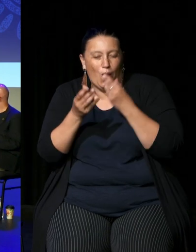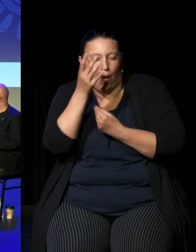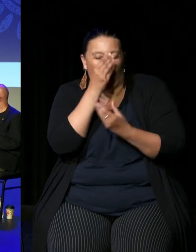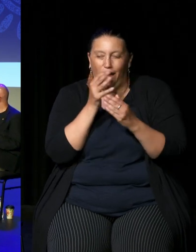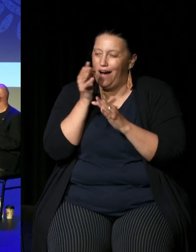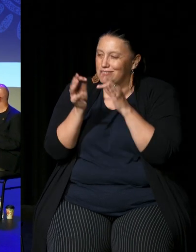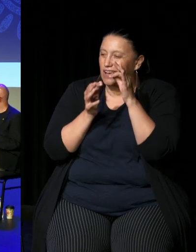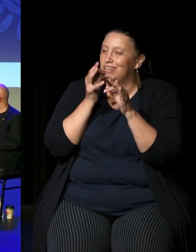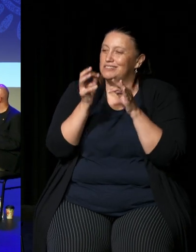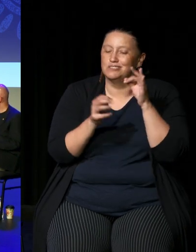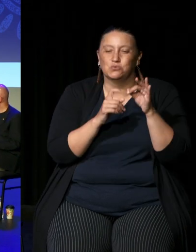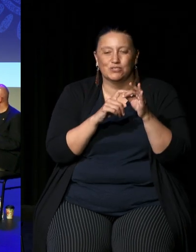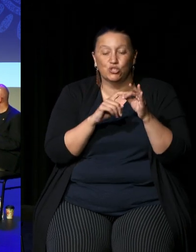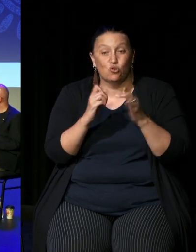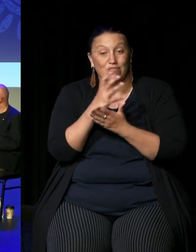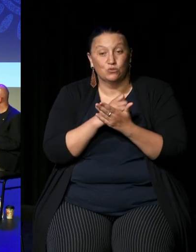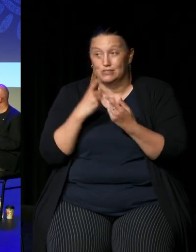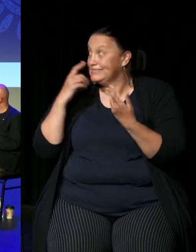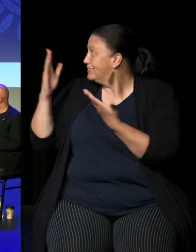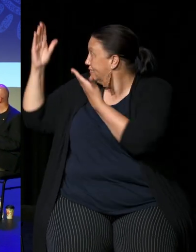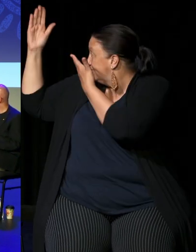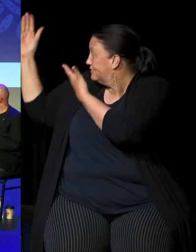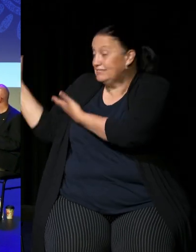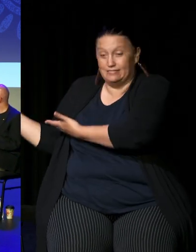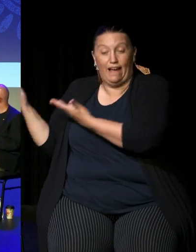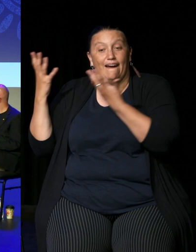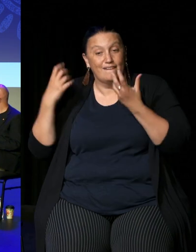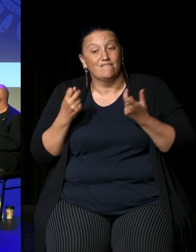questions the resources that you can see there are behind me are available to you straight afterwards